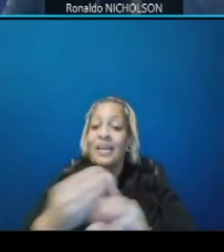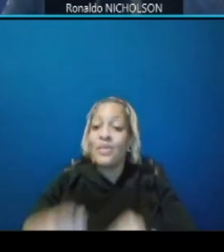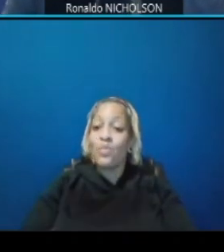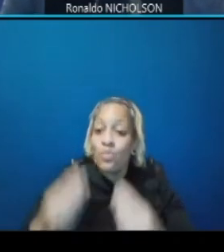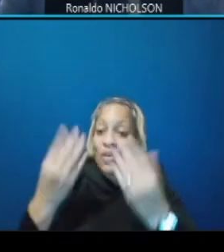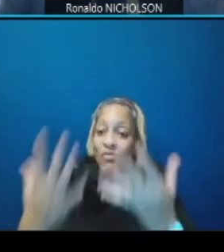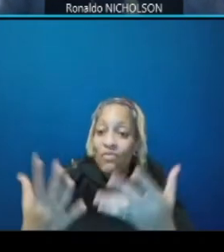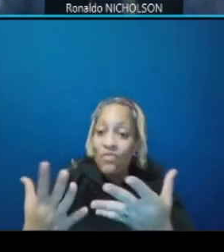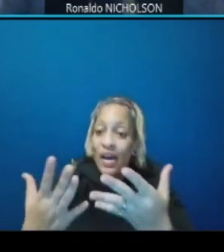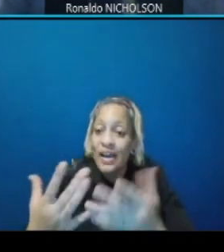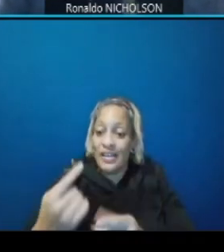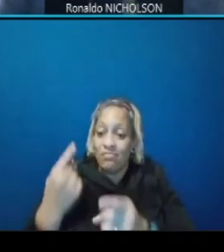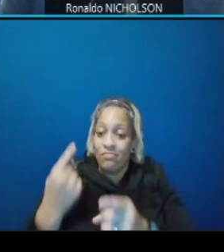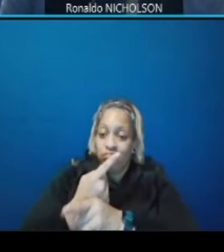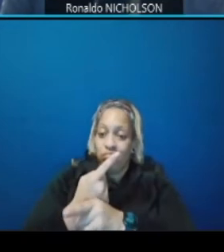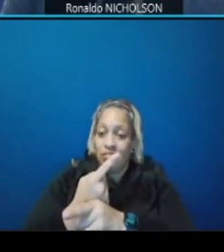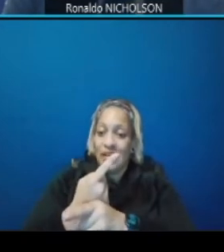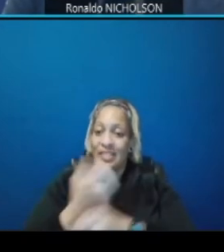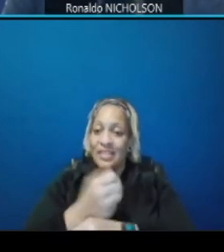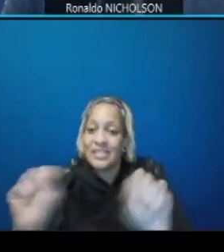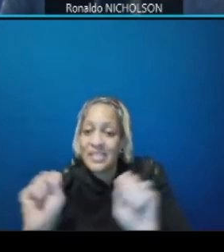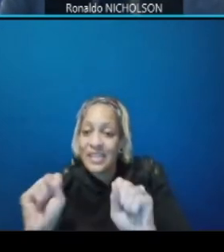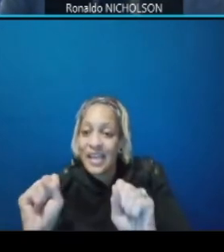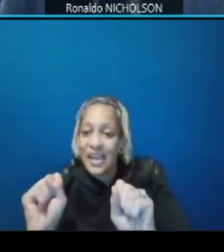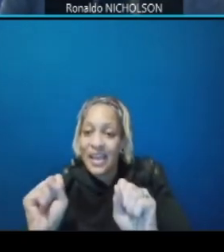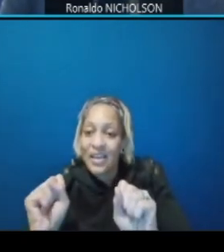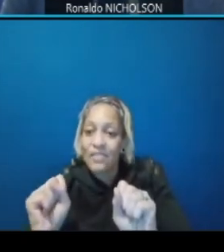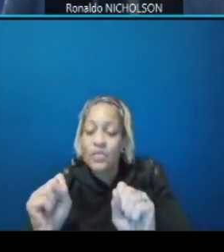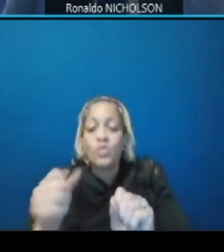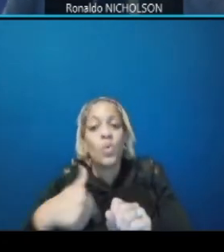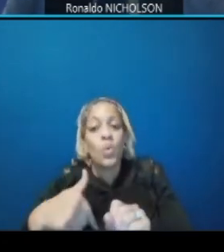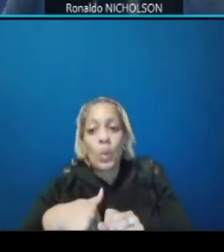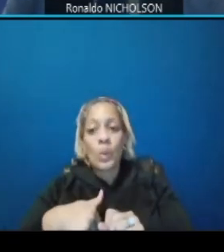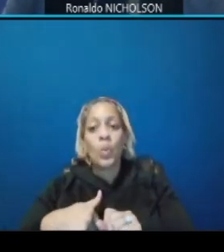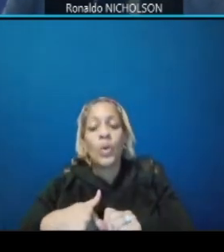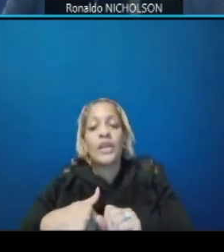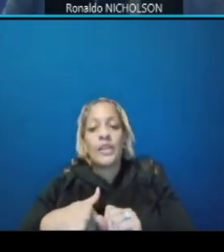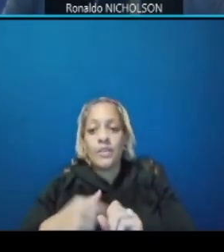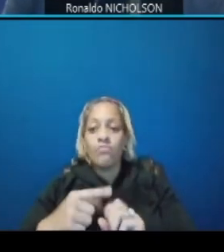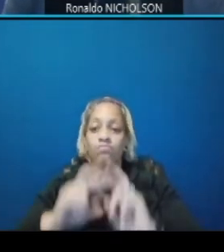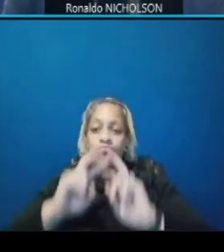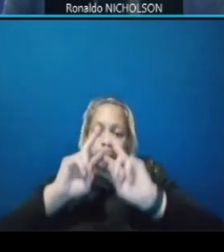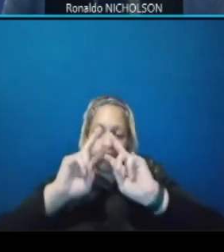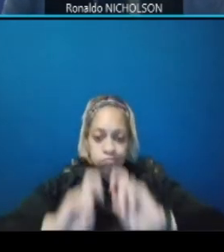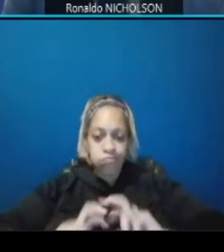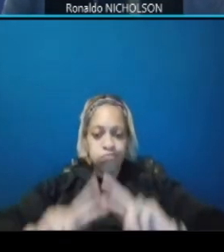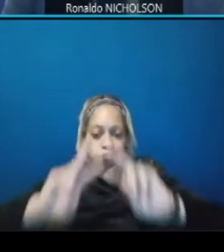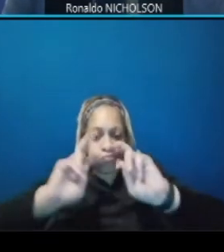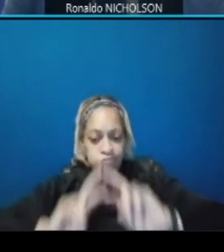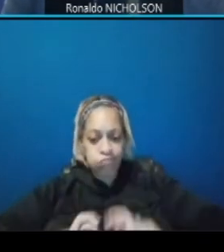and bicycle facilities has been studied throughout the corridor and we really